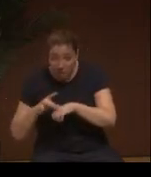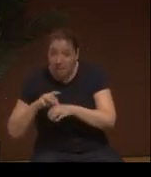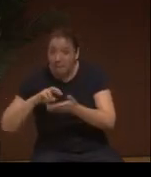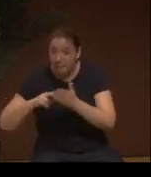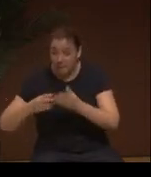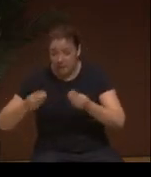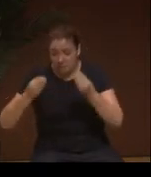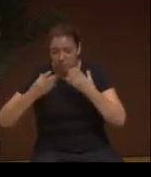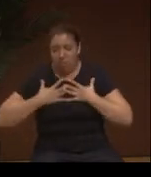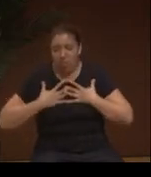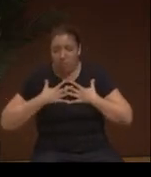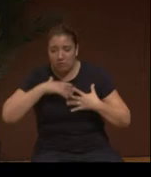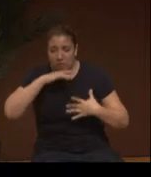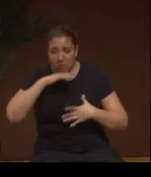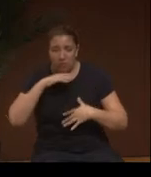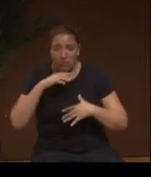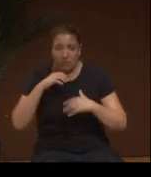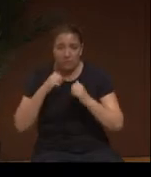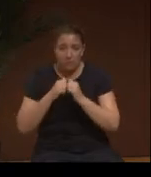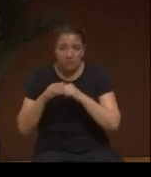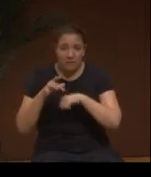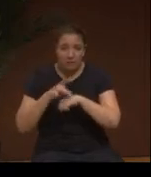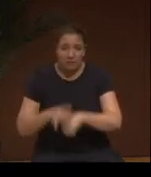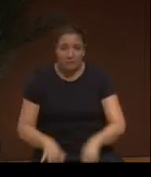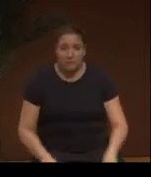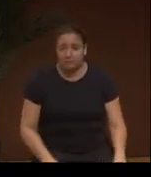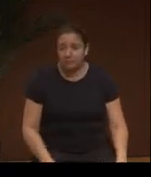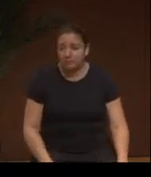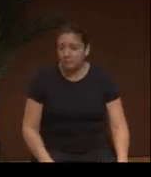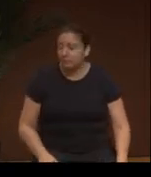and that’s for them was sacred.